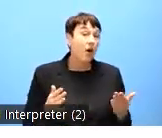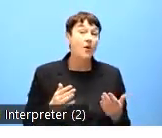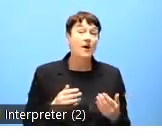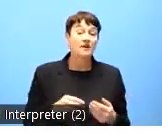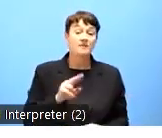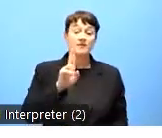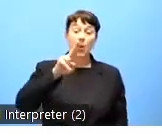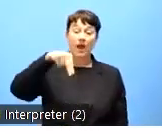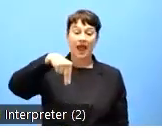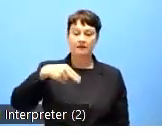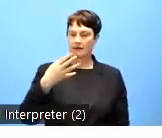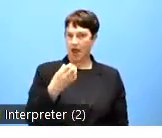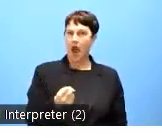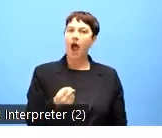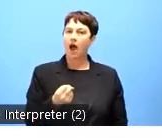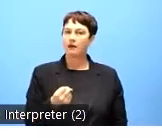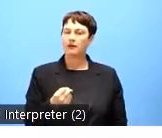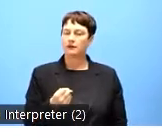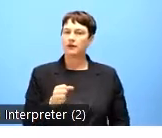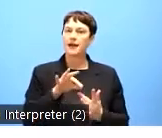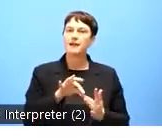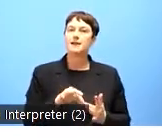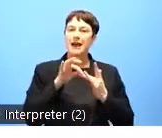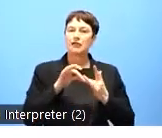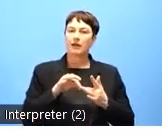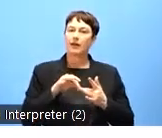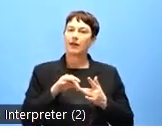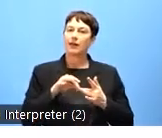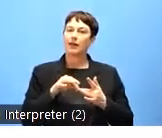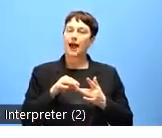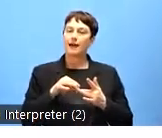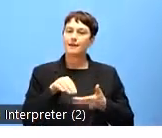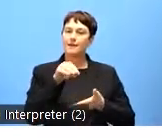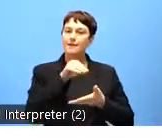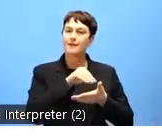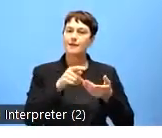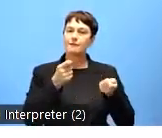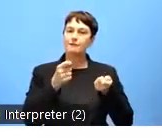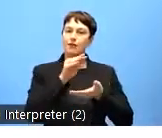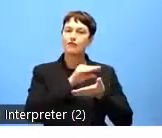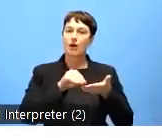Quinn, visited the Union in March of this year and he said to quote, I'm most impressed